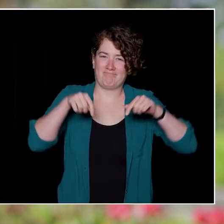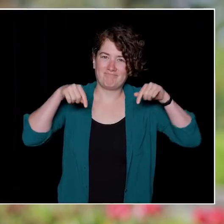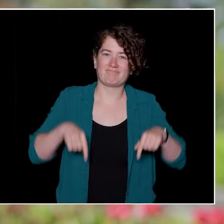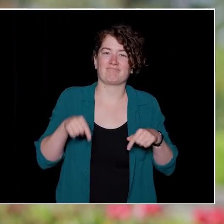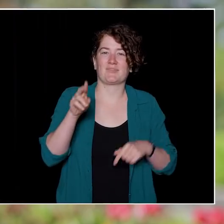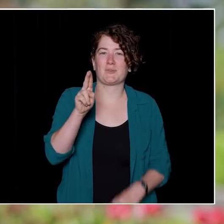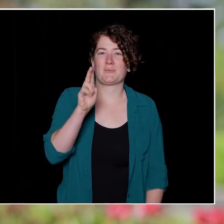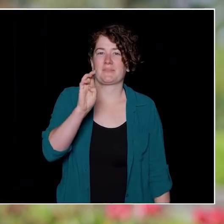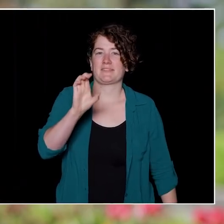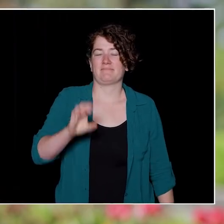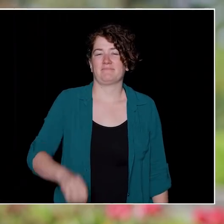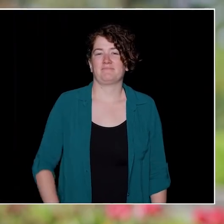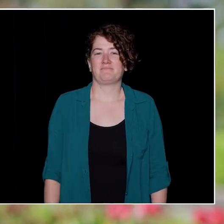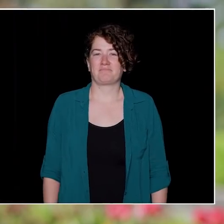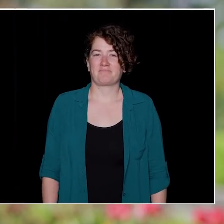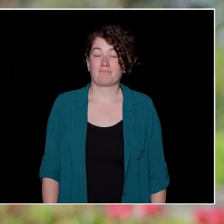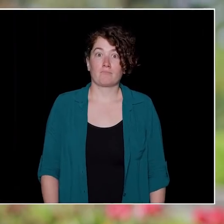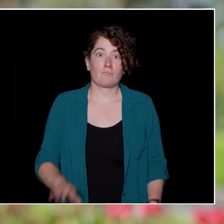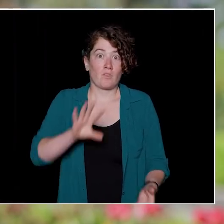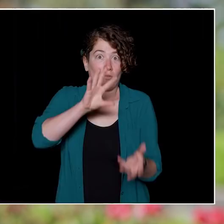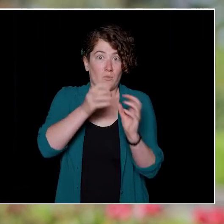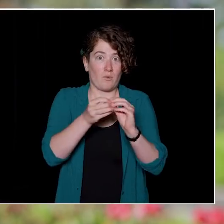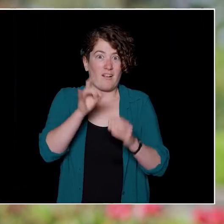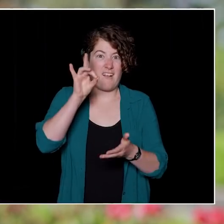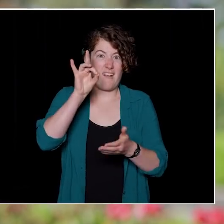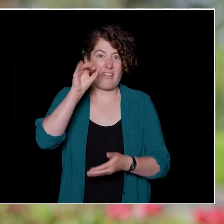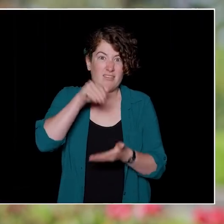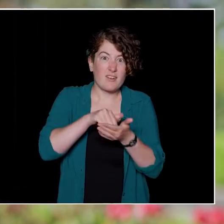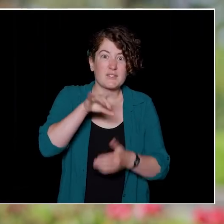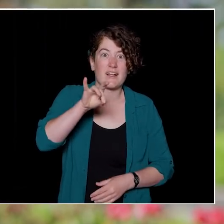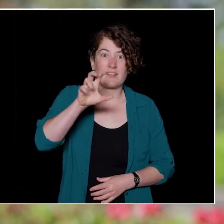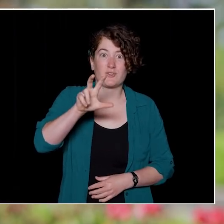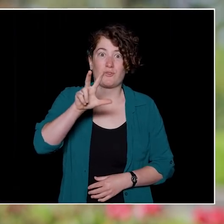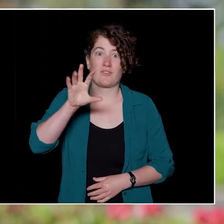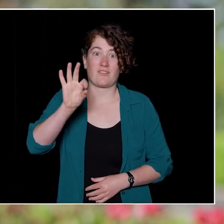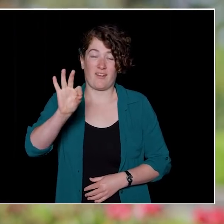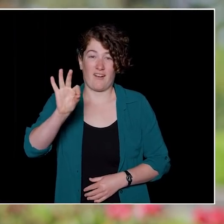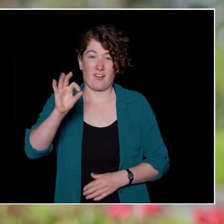There are a total of 8,839 new first-year students.